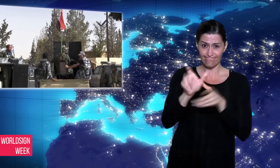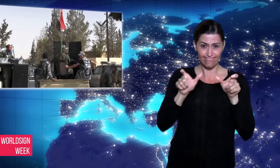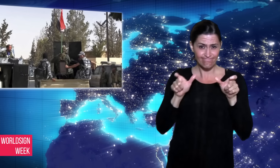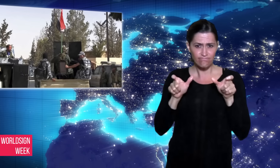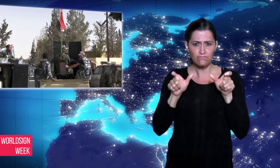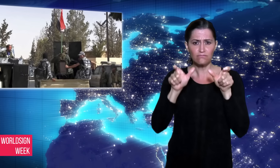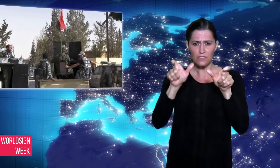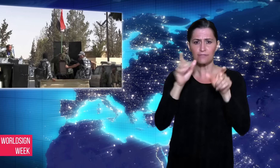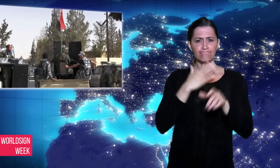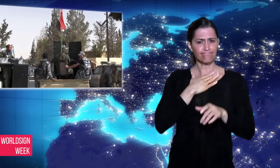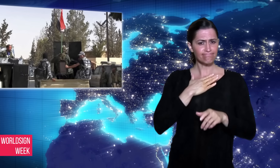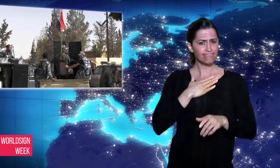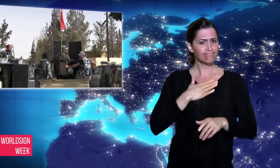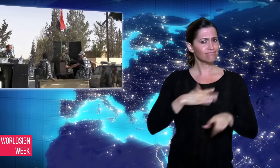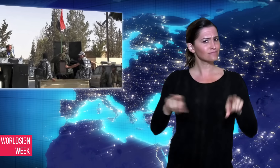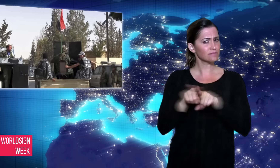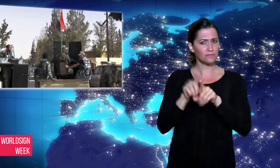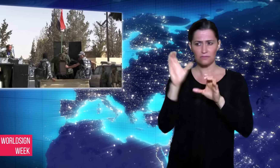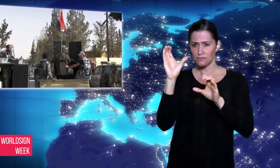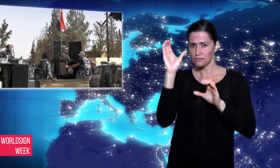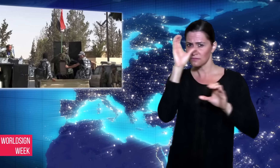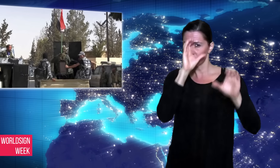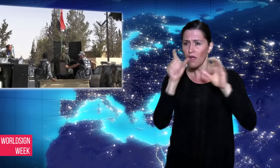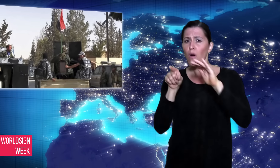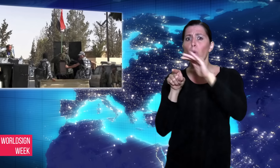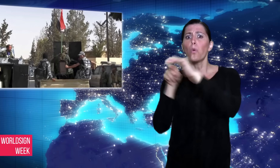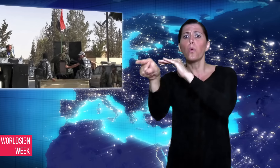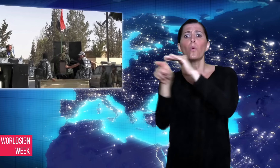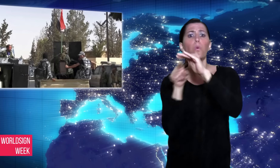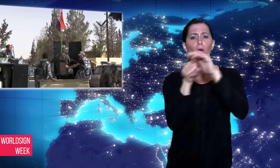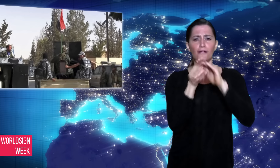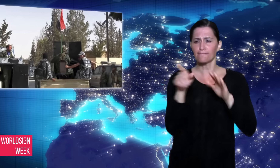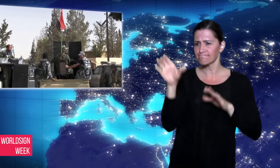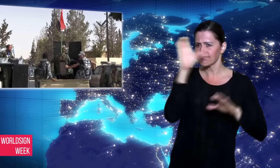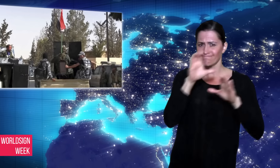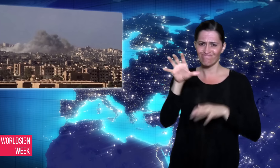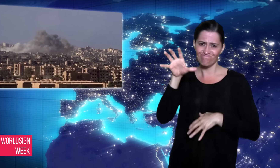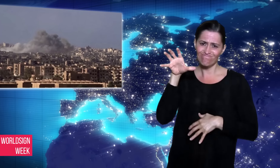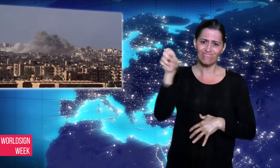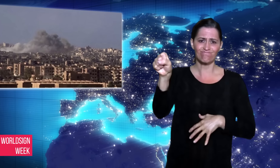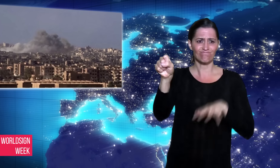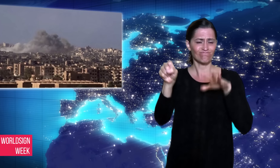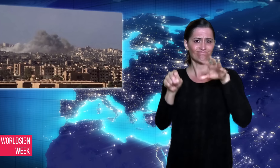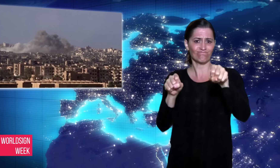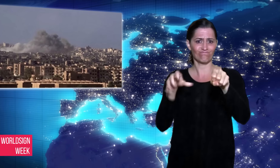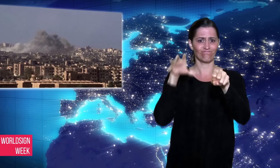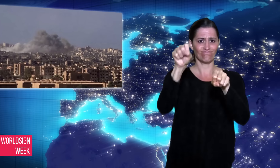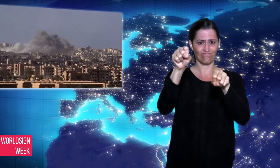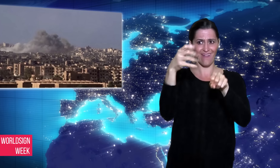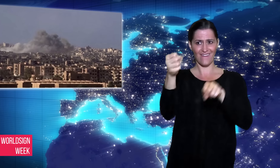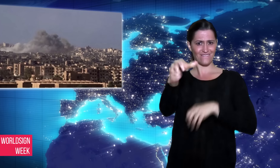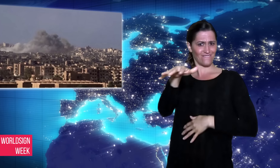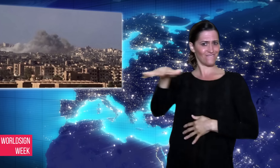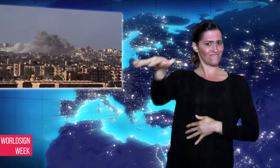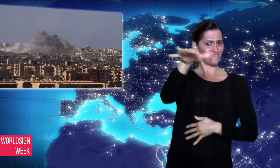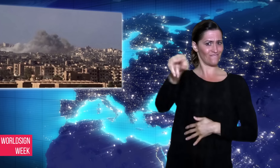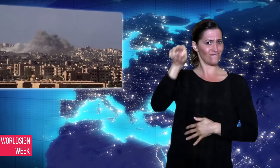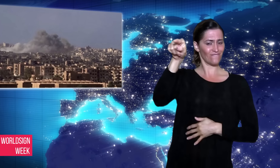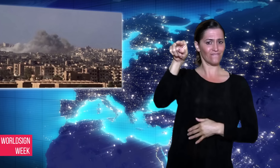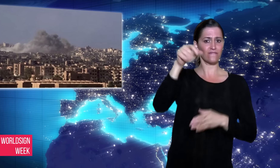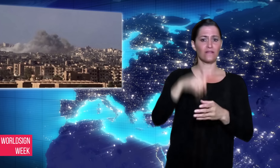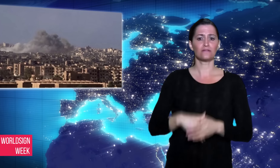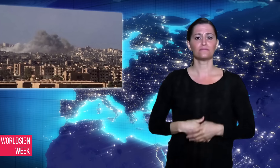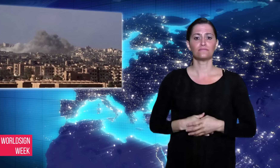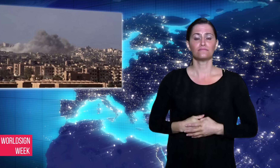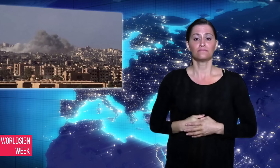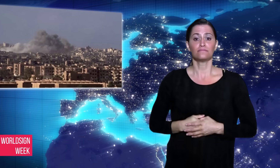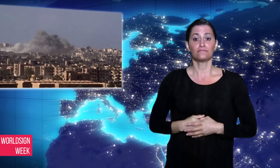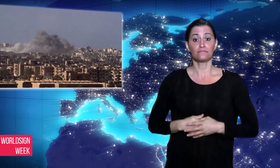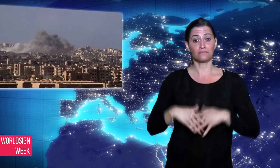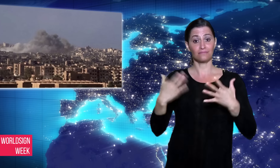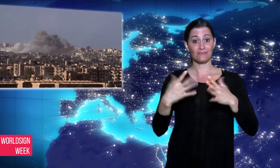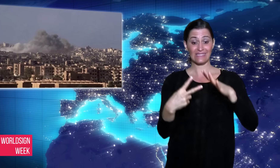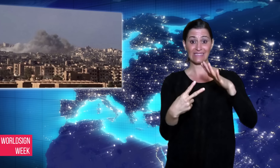out on camera: ‘[ISIS] is finished.